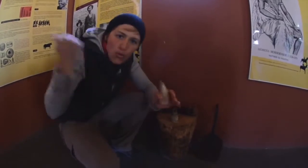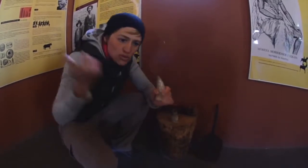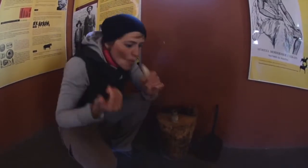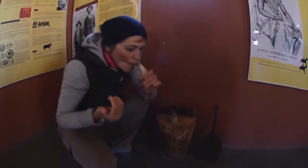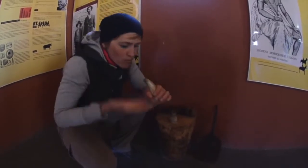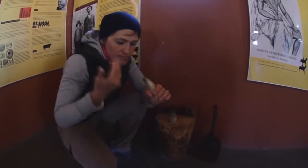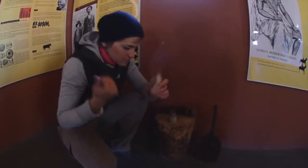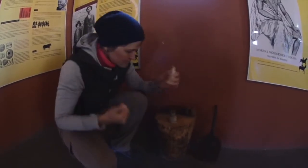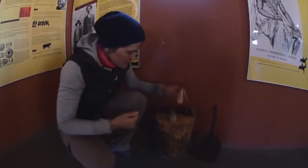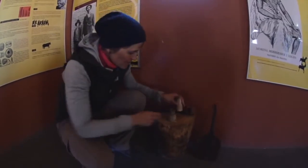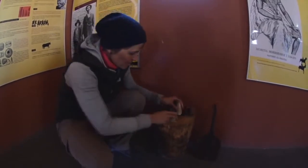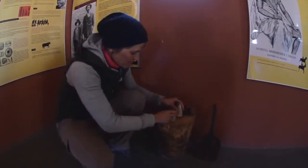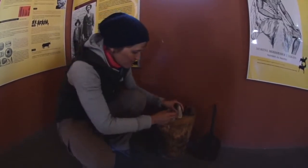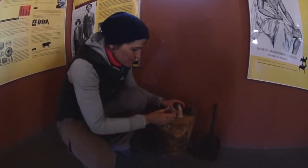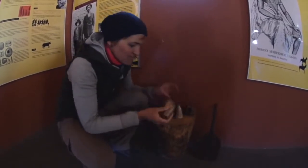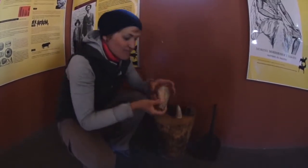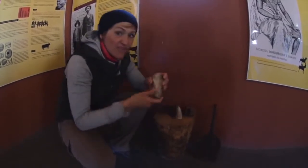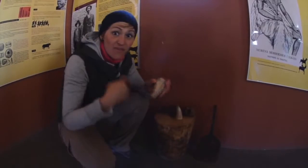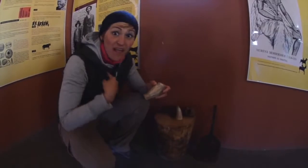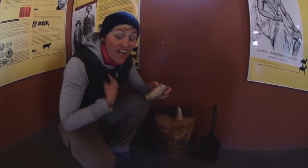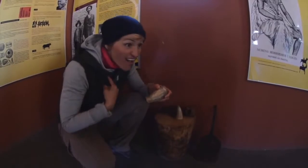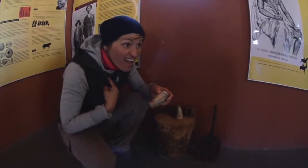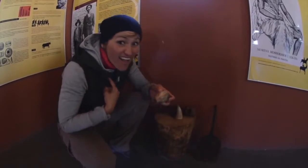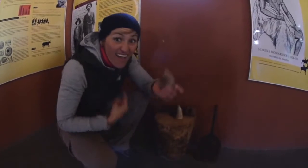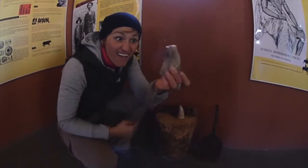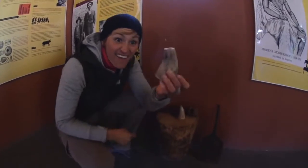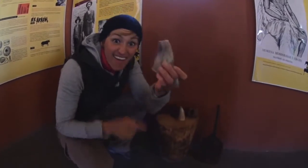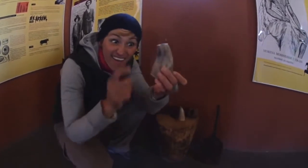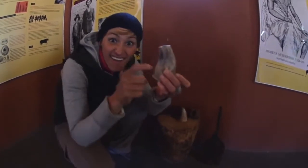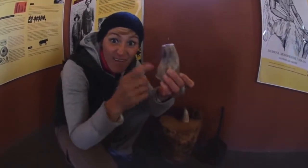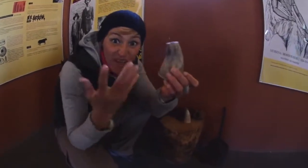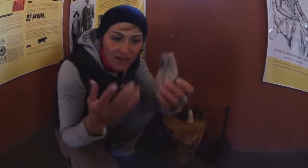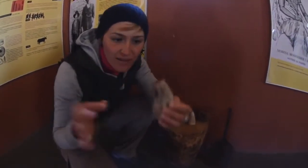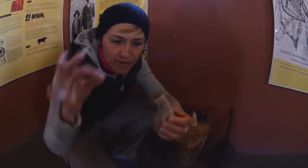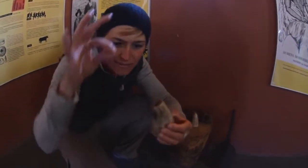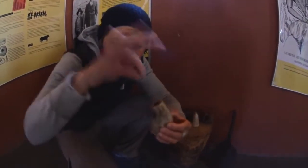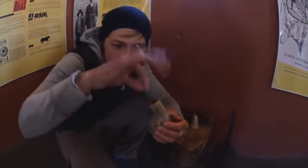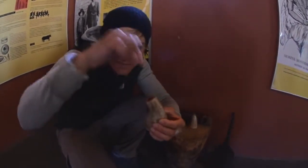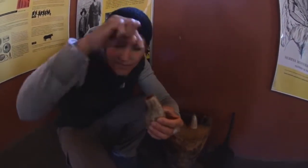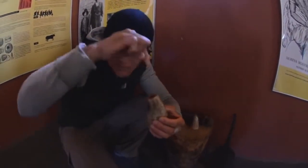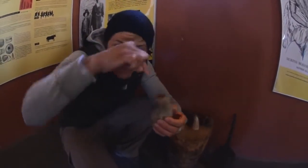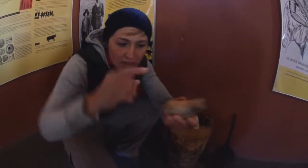animal and suck out the blood or remains. I was awed to learn that this is